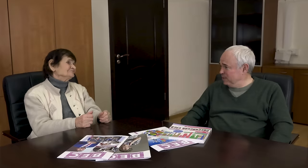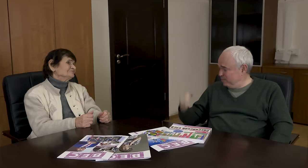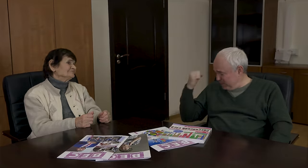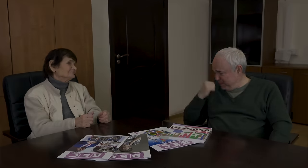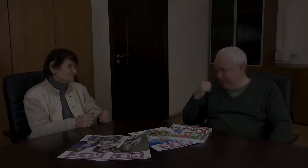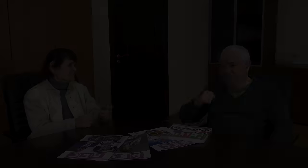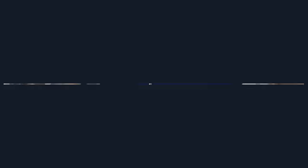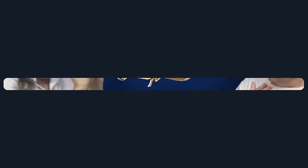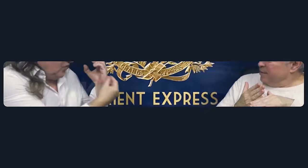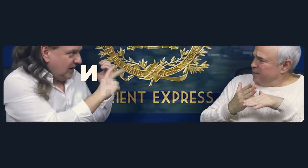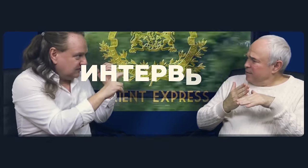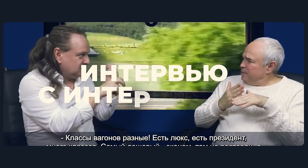Thank you!